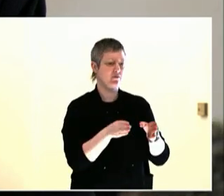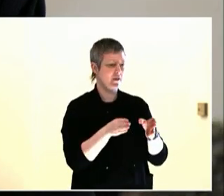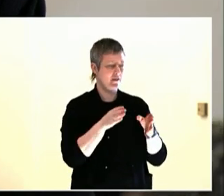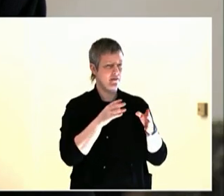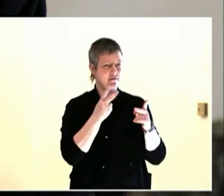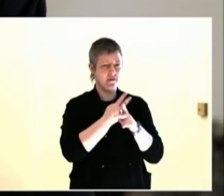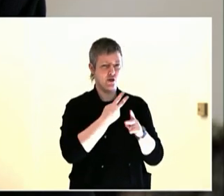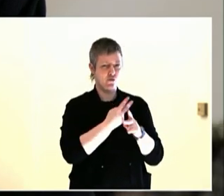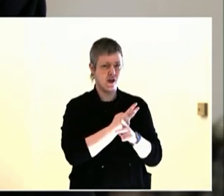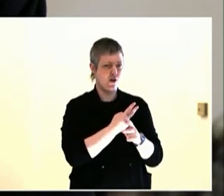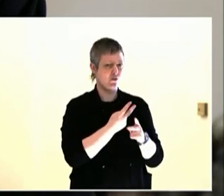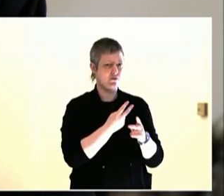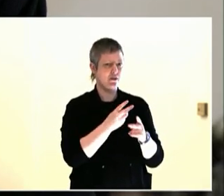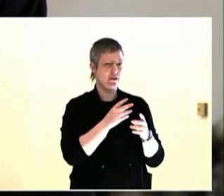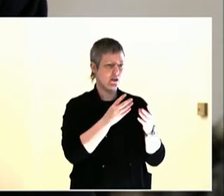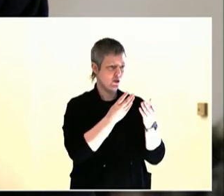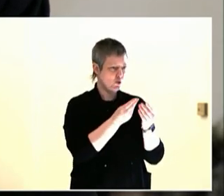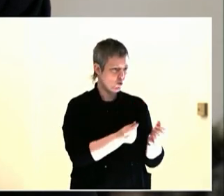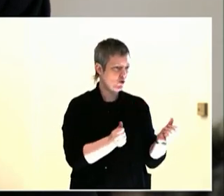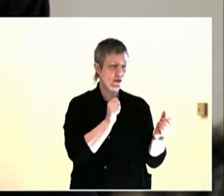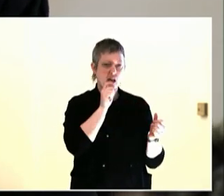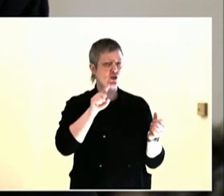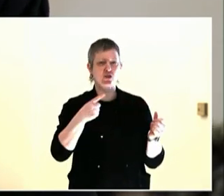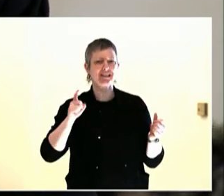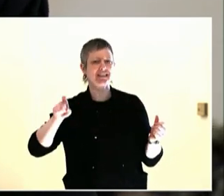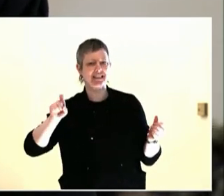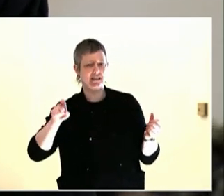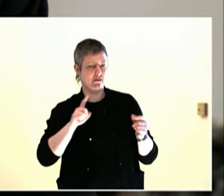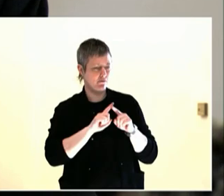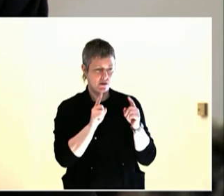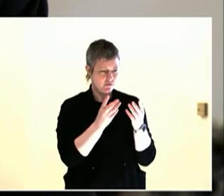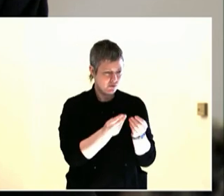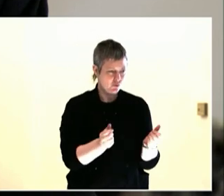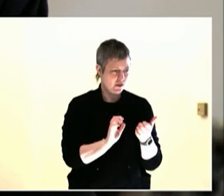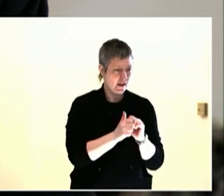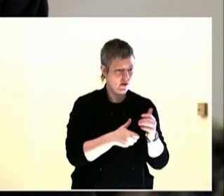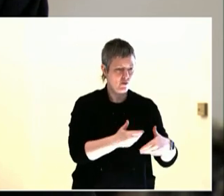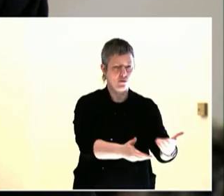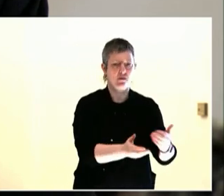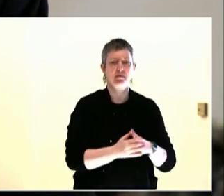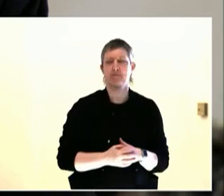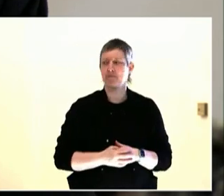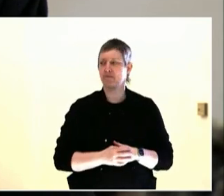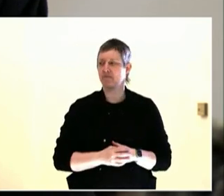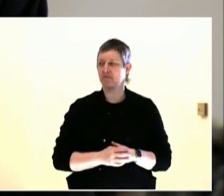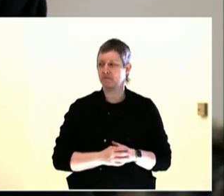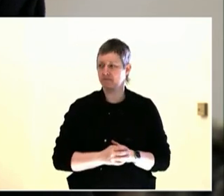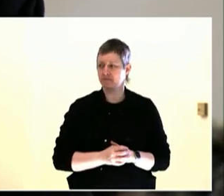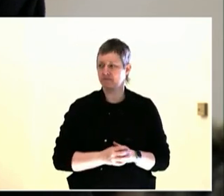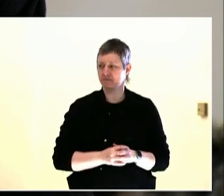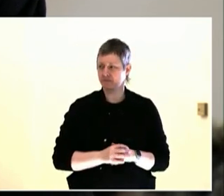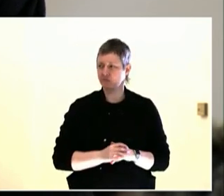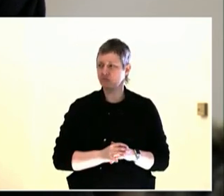Maybe we can do lots of other things. Because friends don't vote, right?